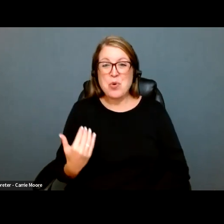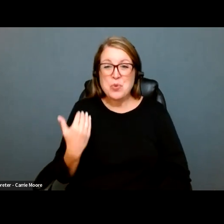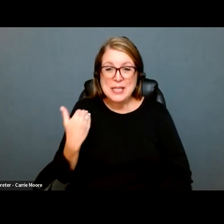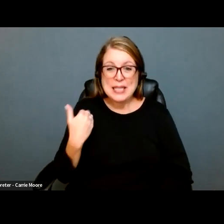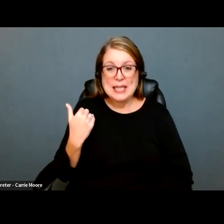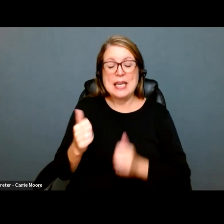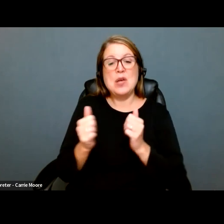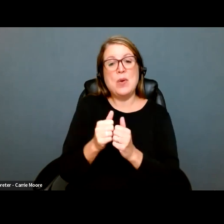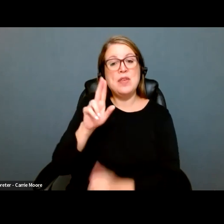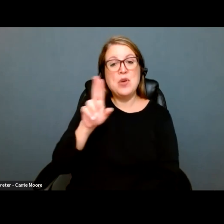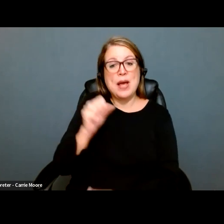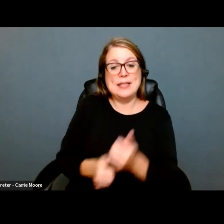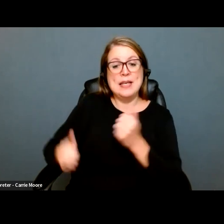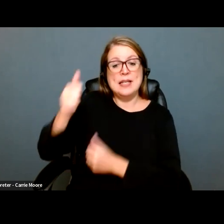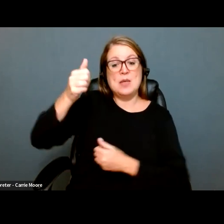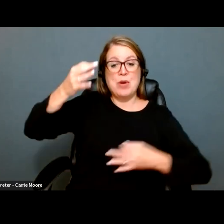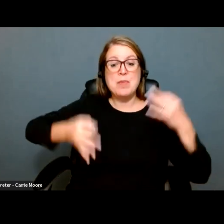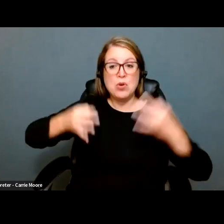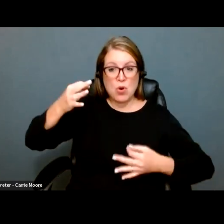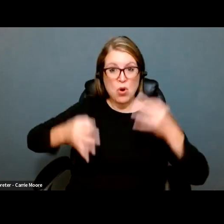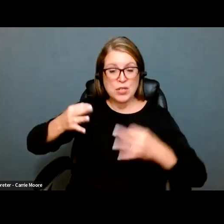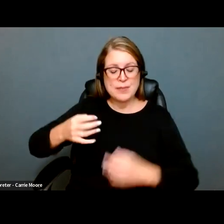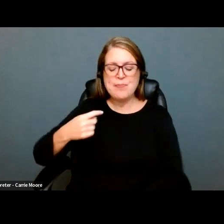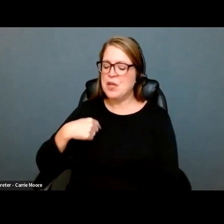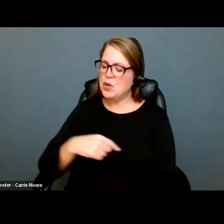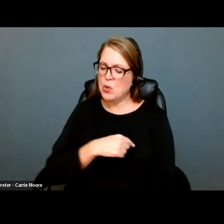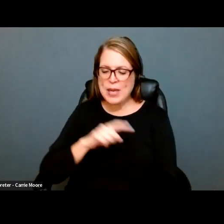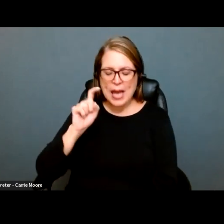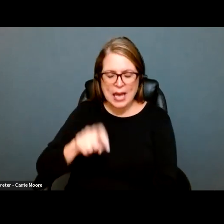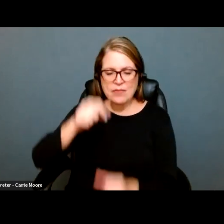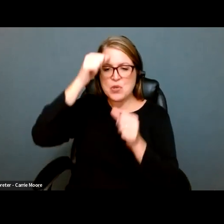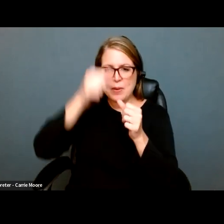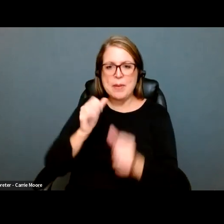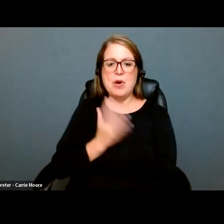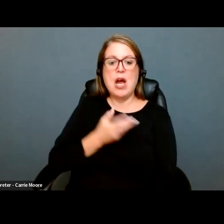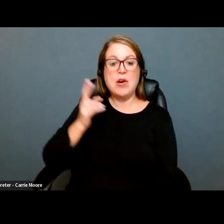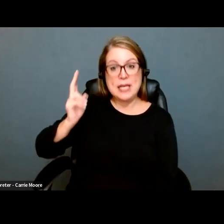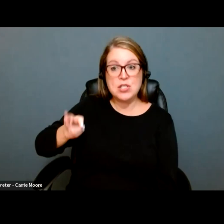They happen because people in orient kept fighting for these rights year after year get it after decade, and fearlessly, including during times when the courts and the legislature were hostile to such efforts in this current time for the Supreme Court that is hostile to democracy civil liberties and democracy, civil liberties and civil rights, it is important to